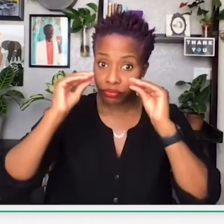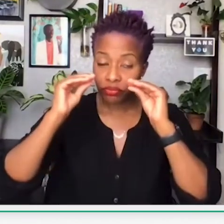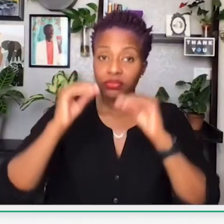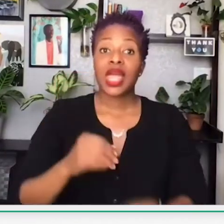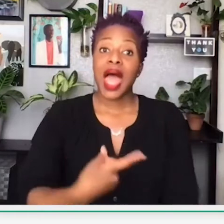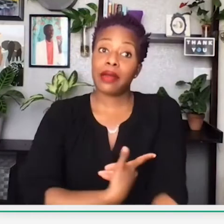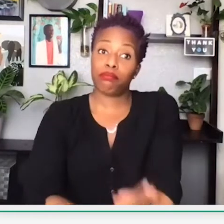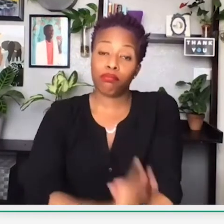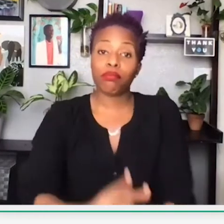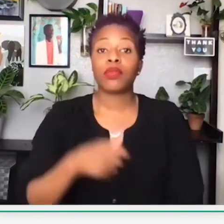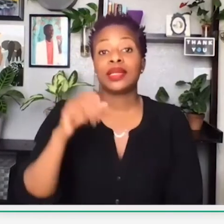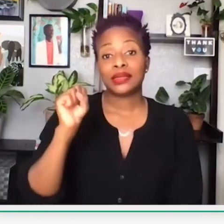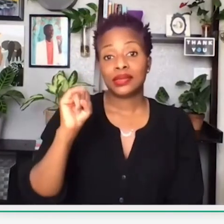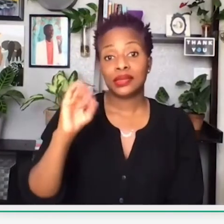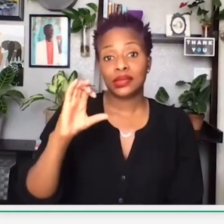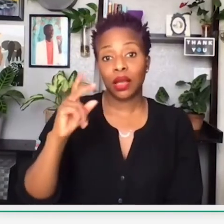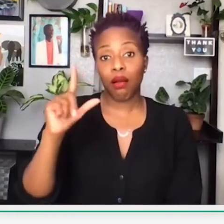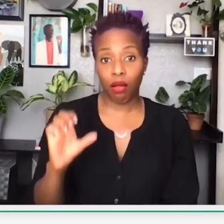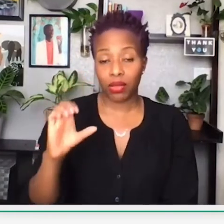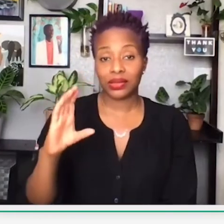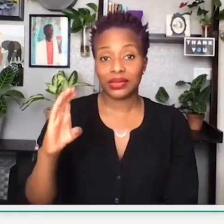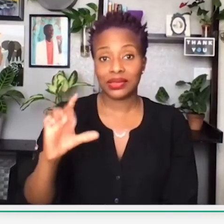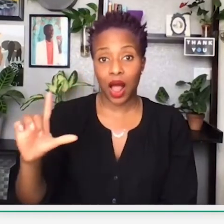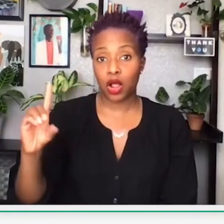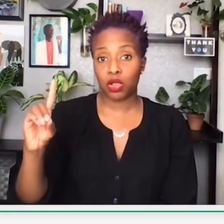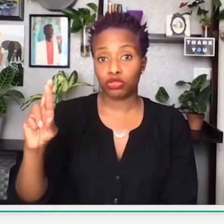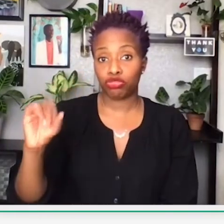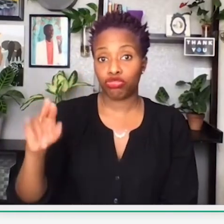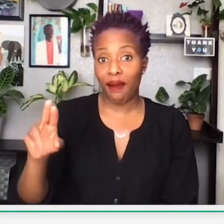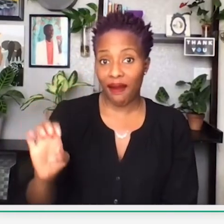They would teach self-defense. They would have a blood drive for Sickle Cell,